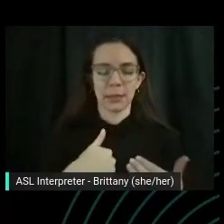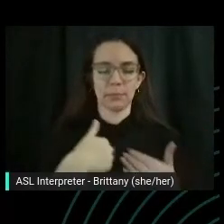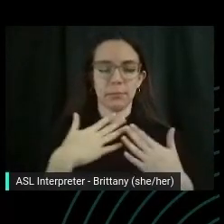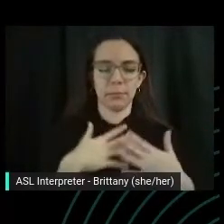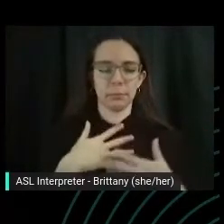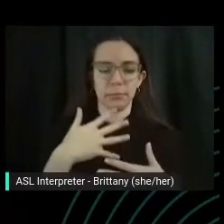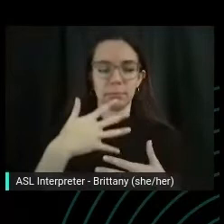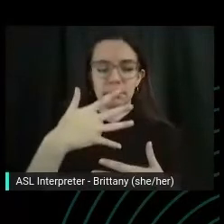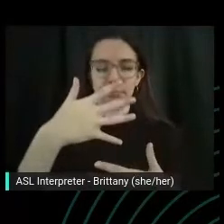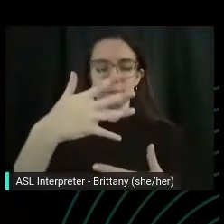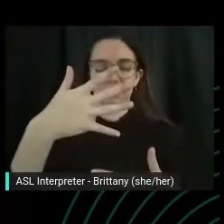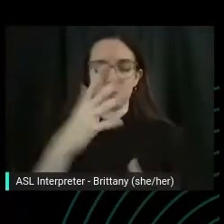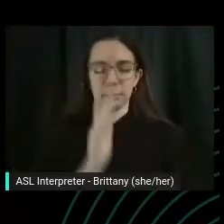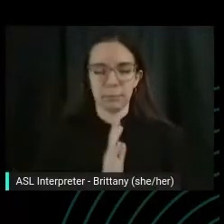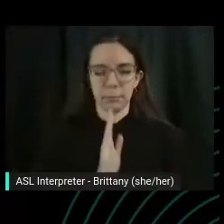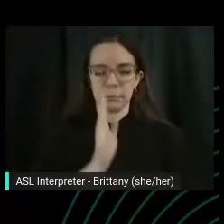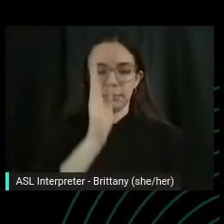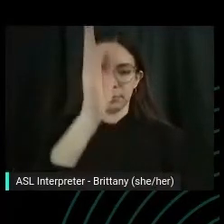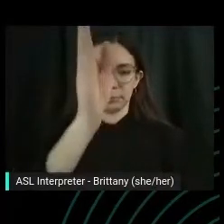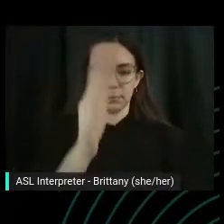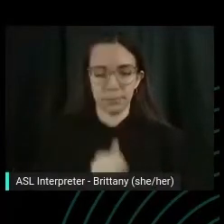And we'll round the back. Again.